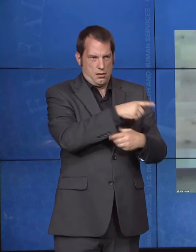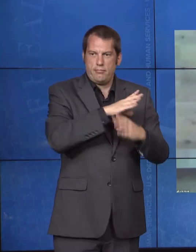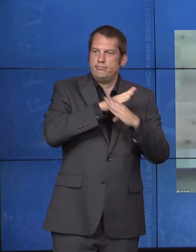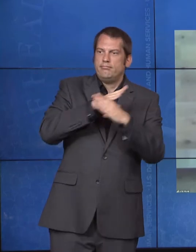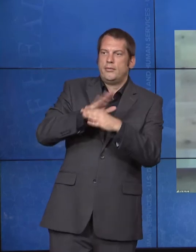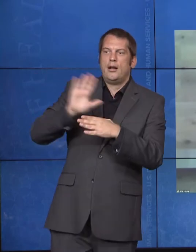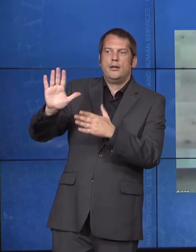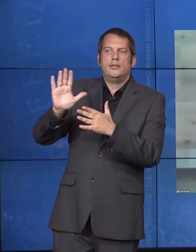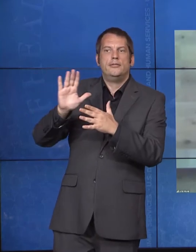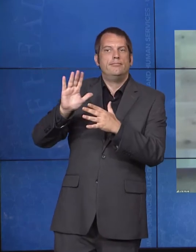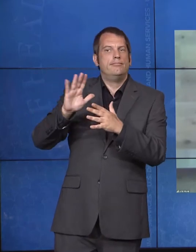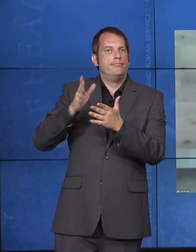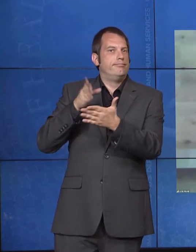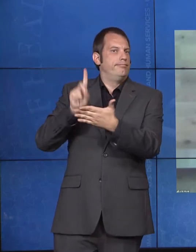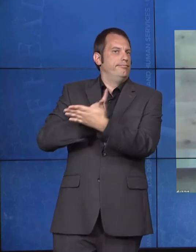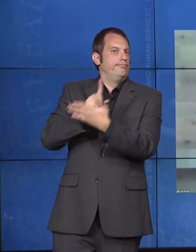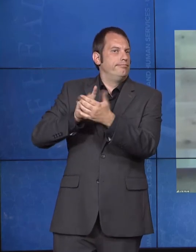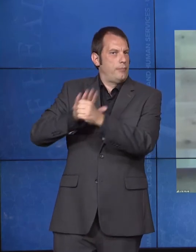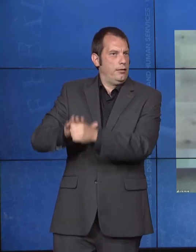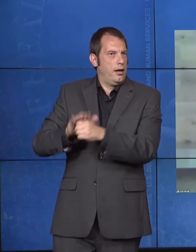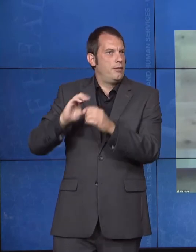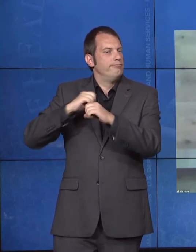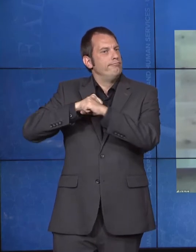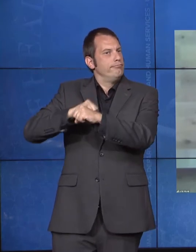And, Roger, you might be on mute.